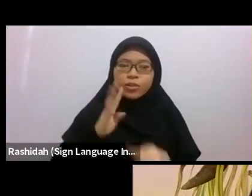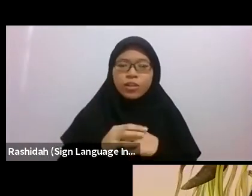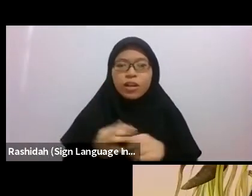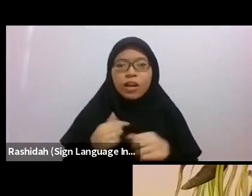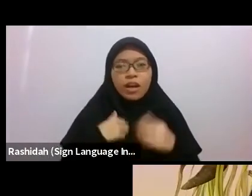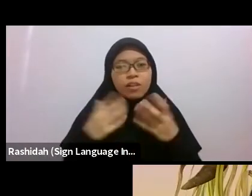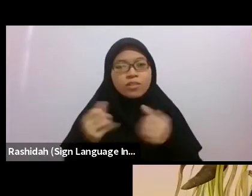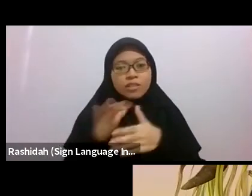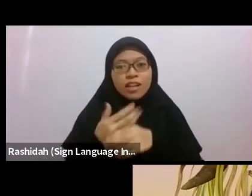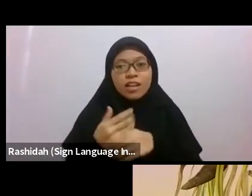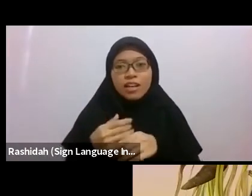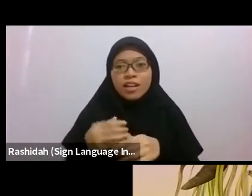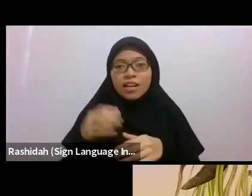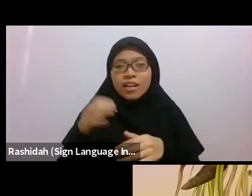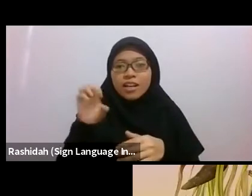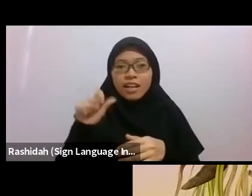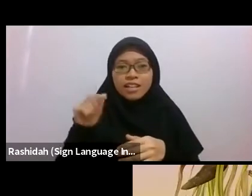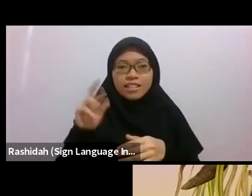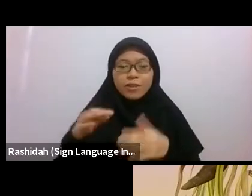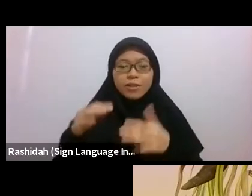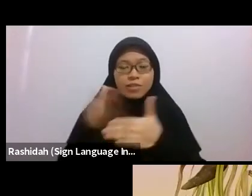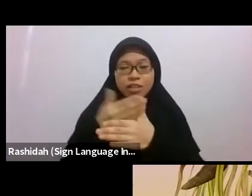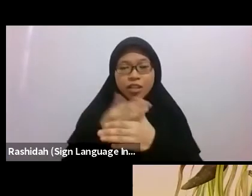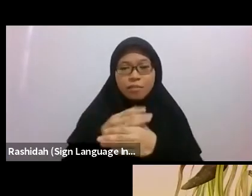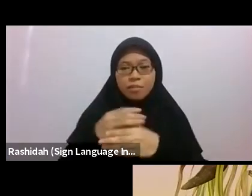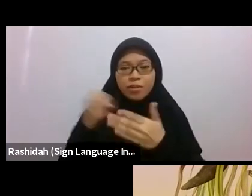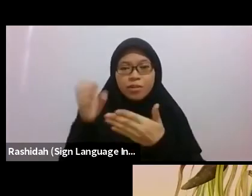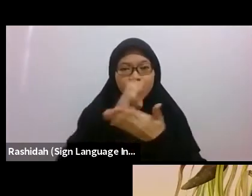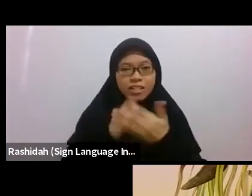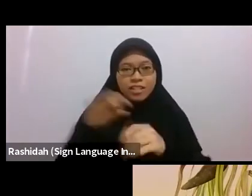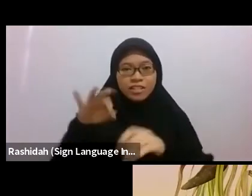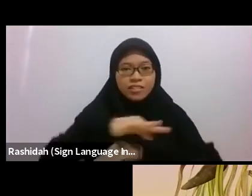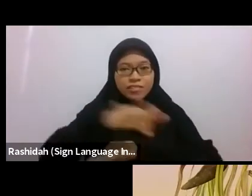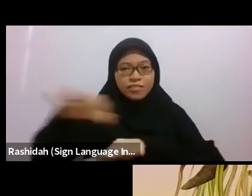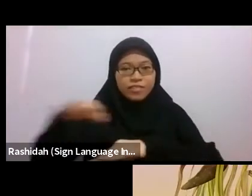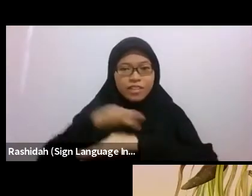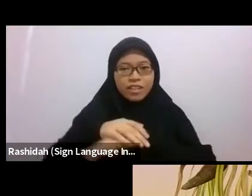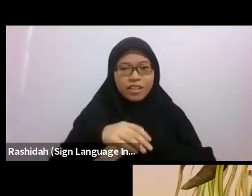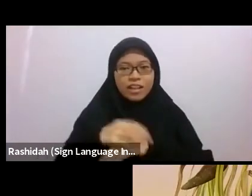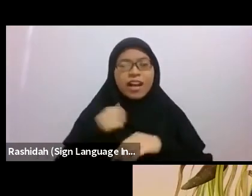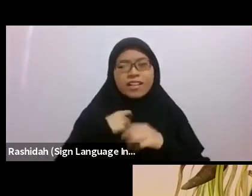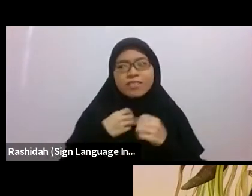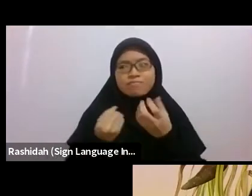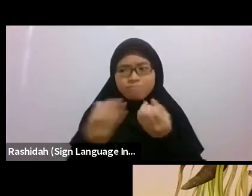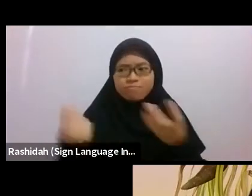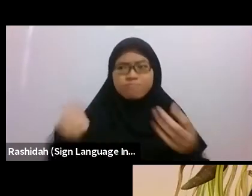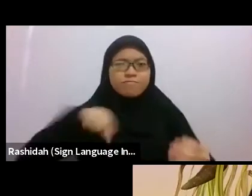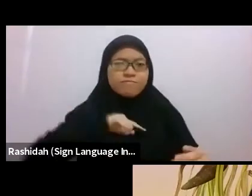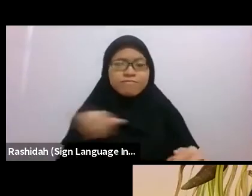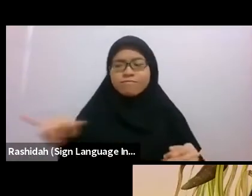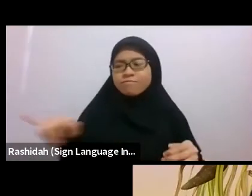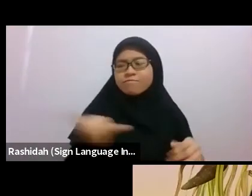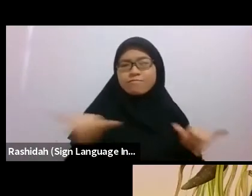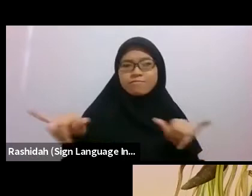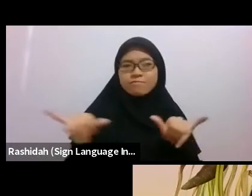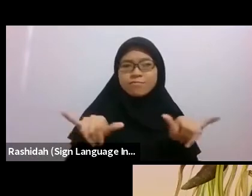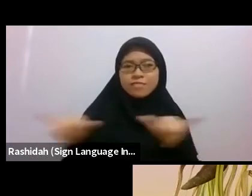I think most of us would have similar experiences as well, I guess when you’re surrounded by the concrete jungle.